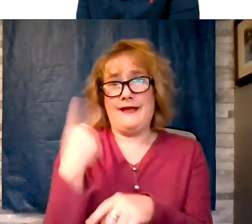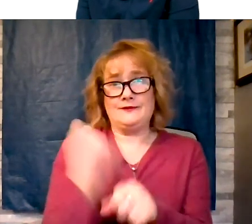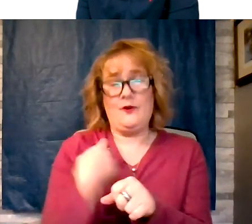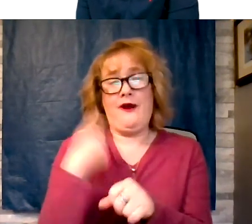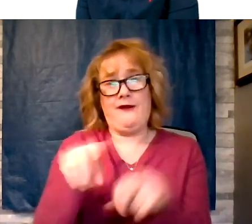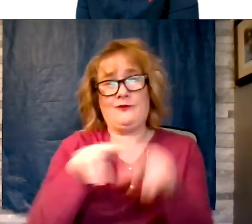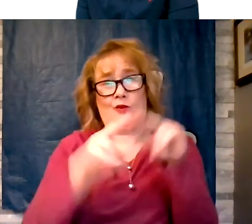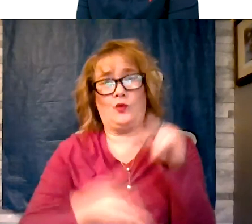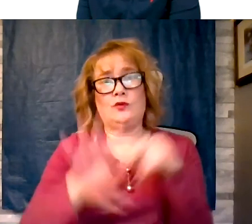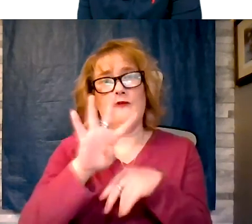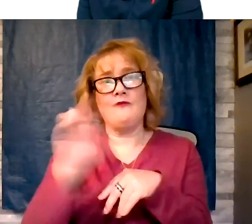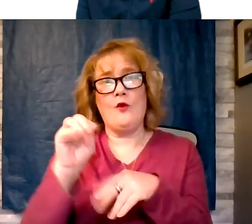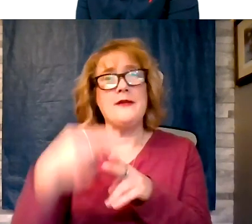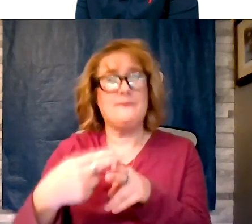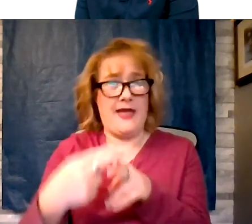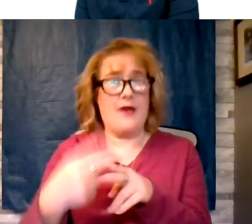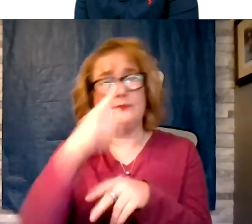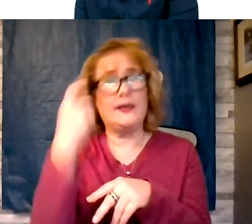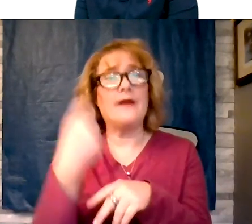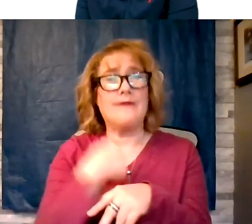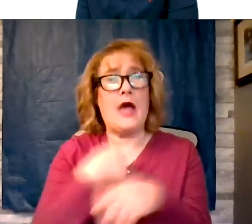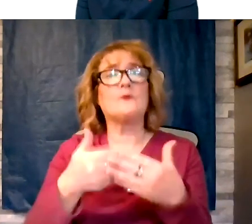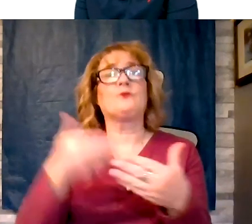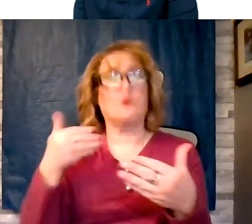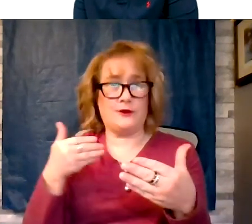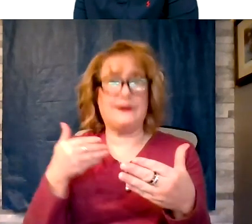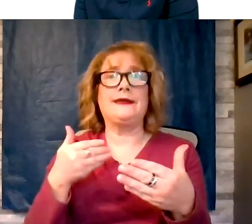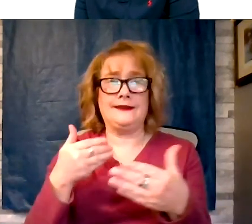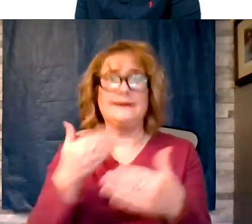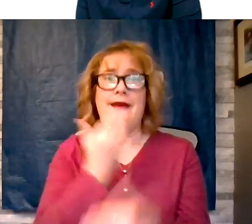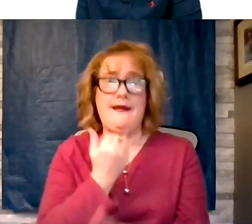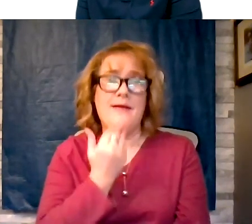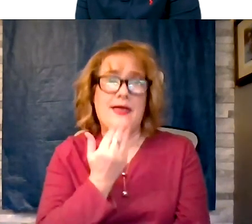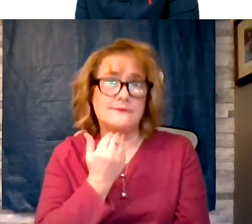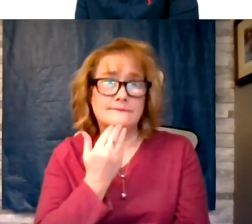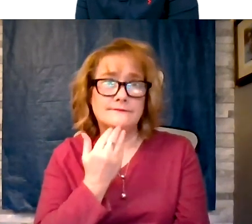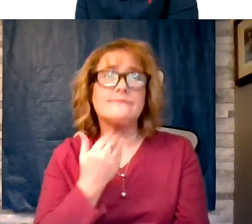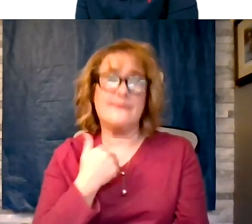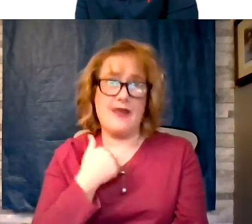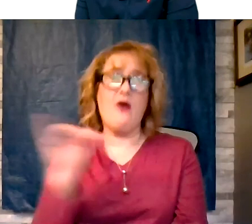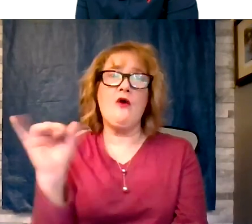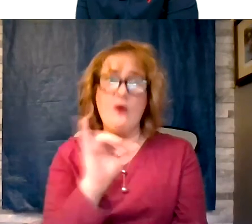pre-diabetic and was hitting and imploded my right ankle. And the